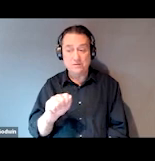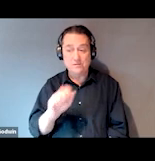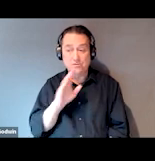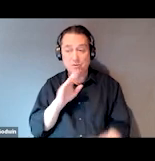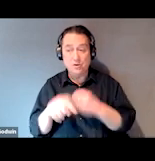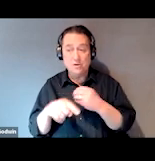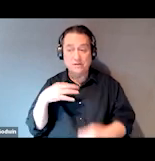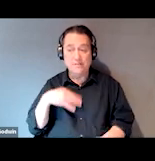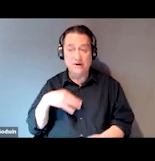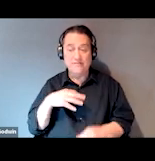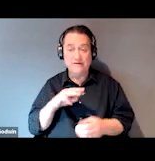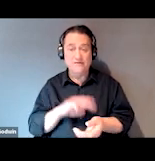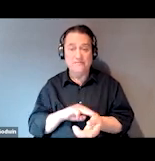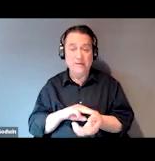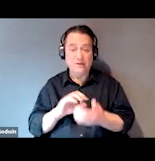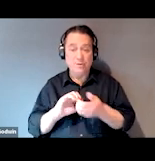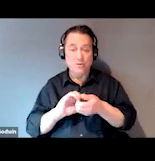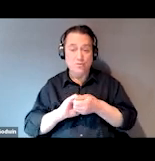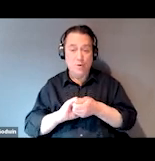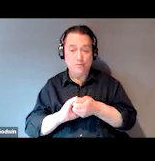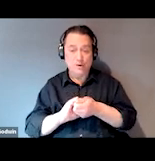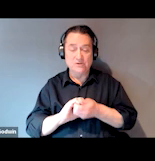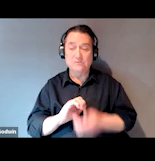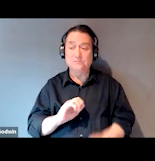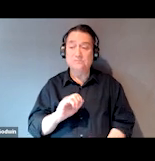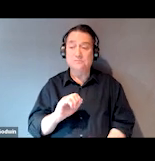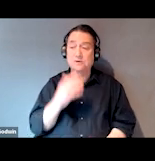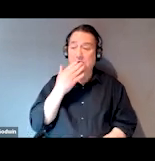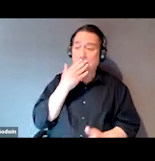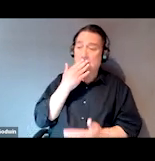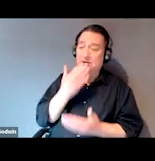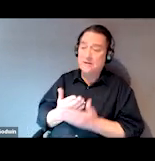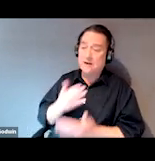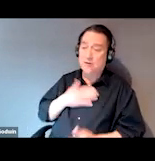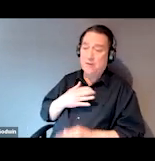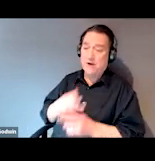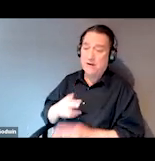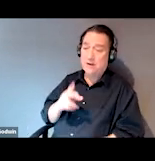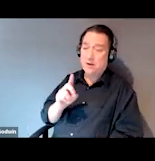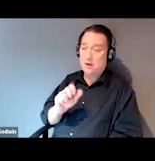All right, thank you so much for the introduction Kristin. So my name is Abby Krishna